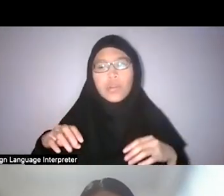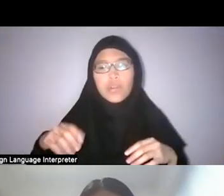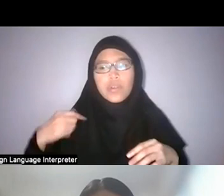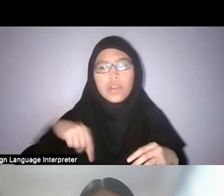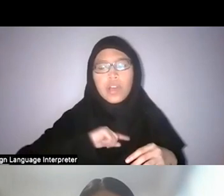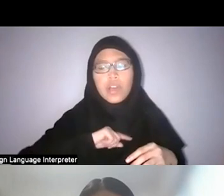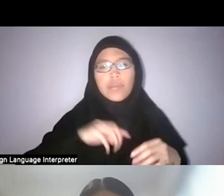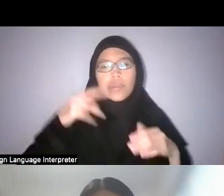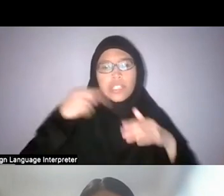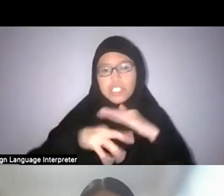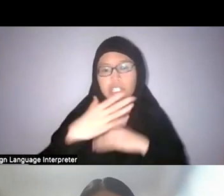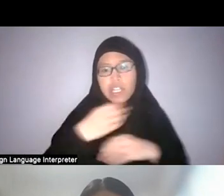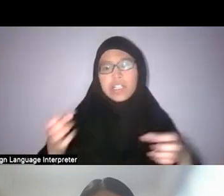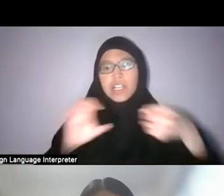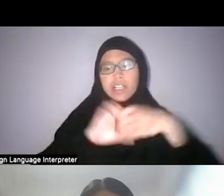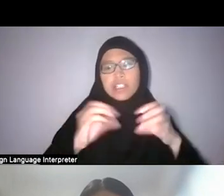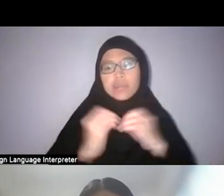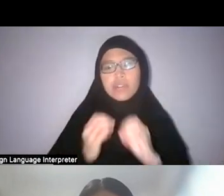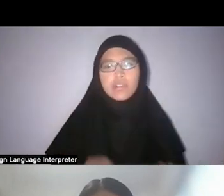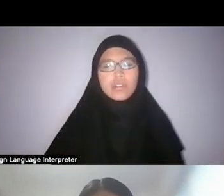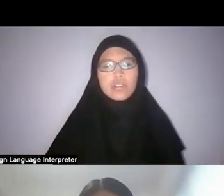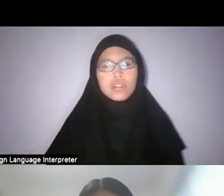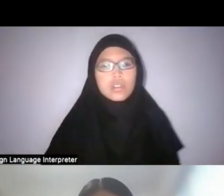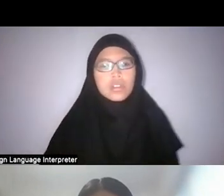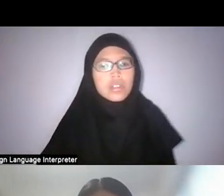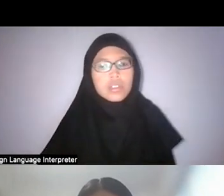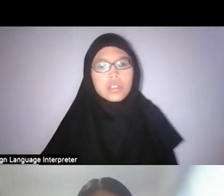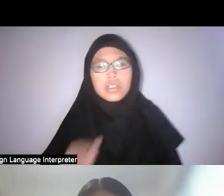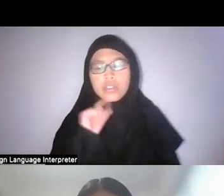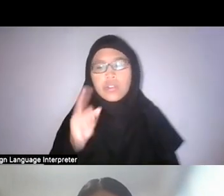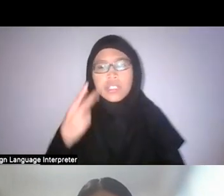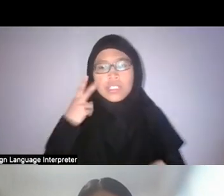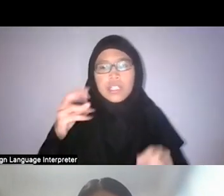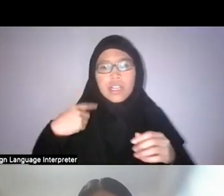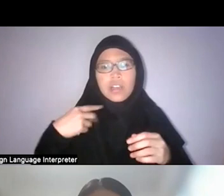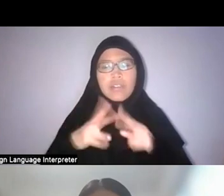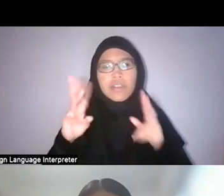and engage more rather than just seeing our very manicured gardens and spaces.